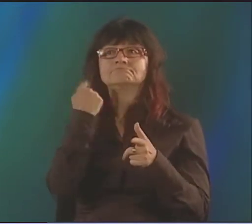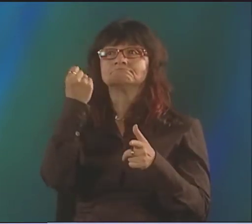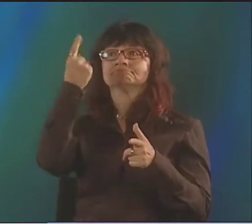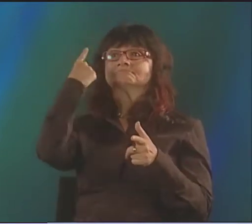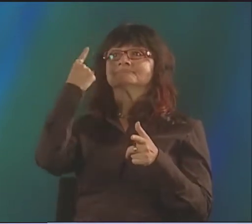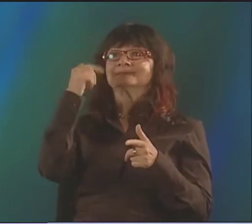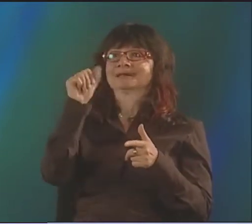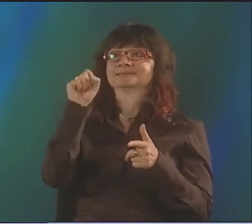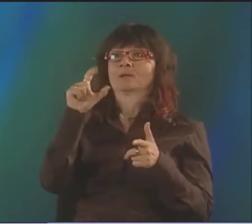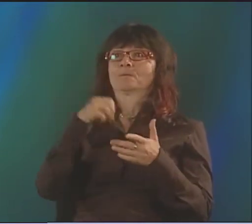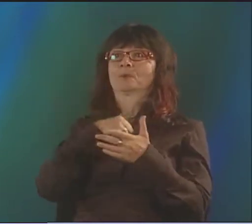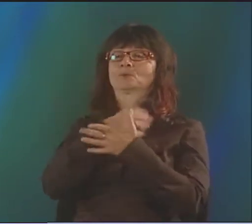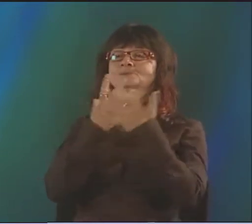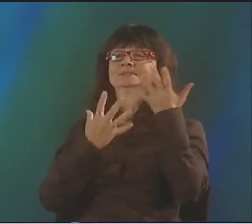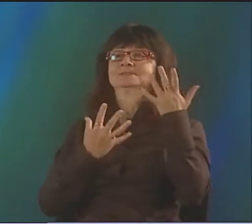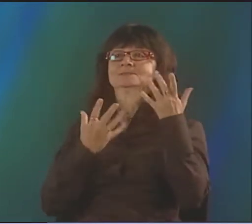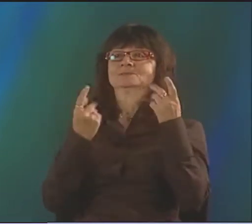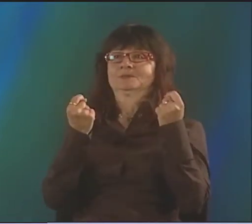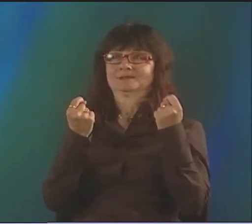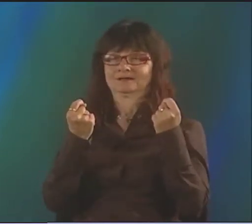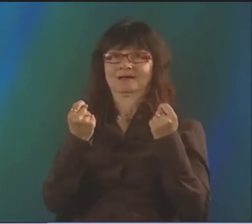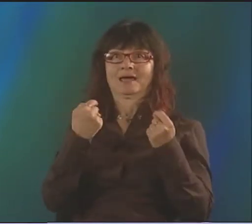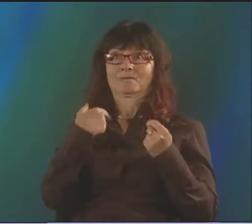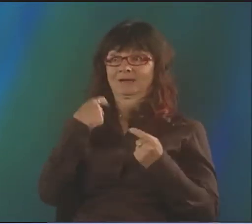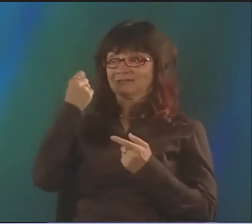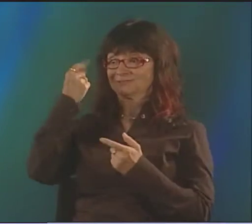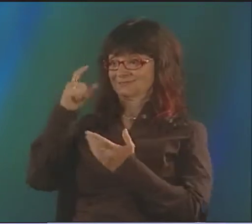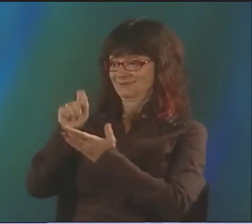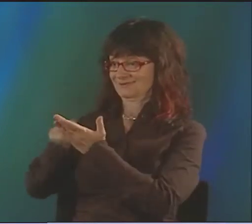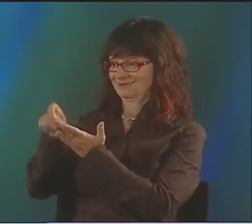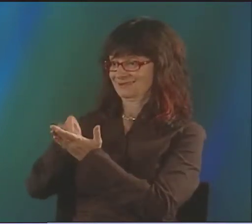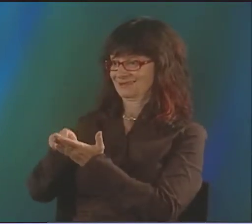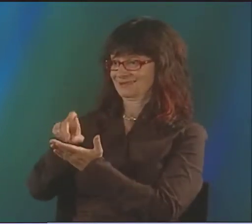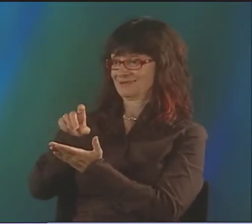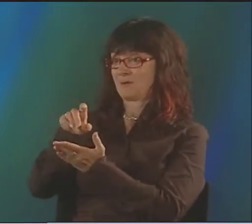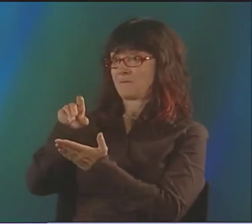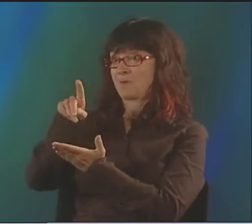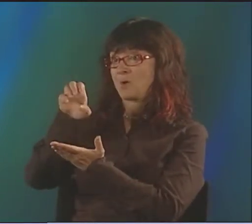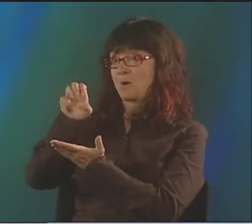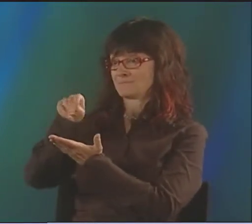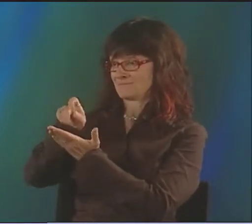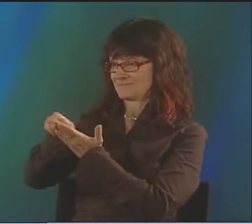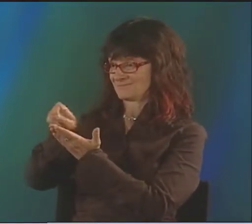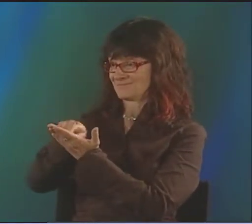THAT WAS FASCINATING TO ME. THAT'S WHEN I STARTED TO UNDERSTAND WHAT ASL POETRY MIGHT BE